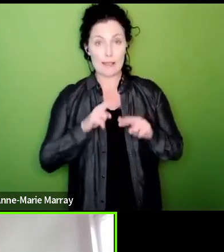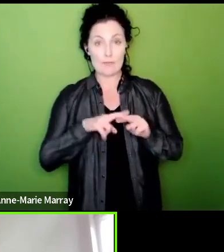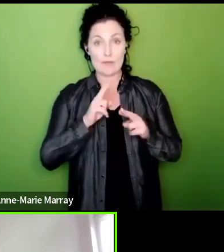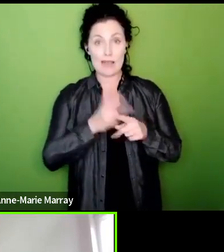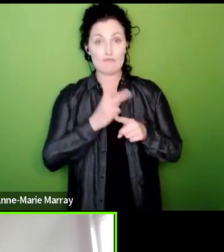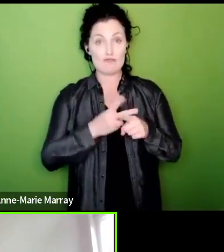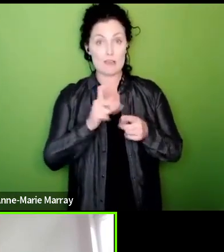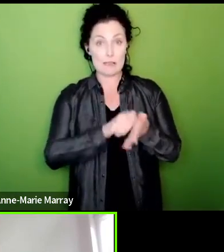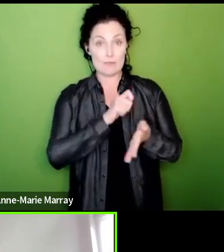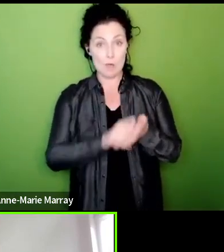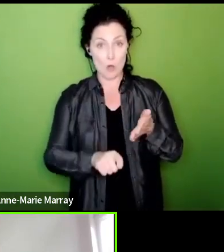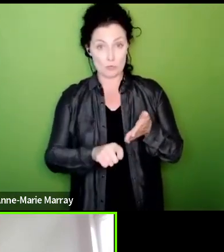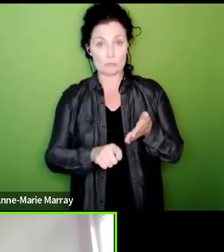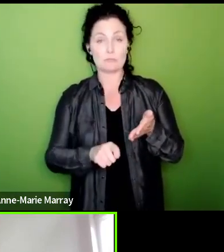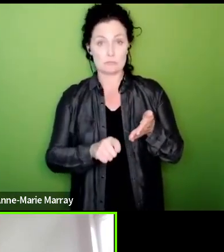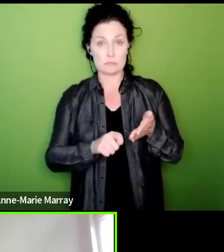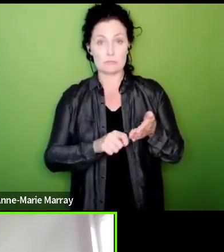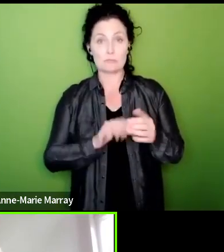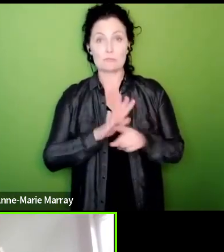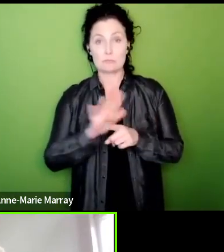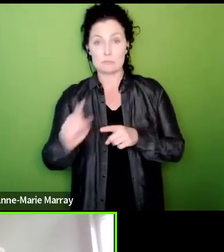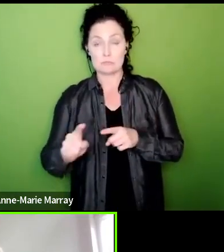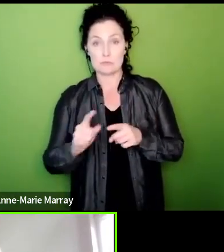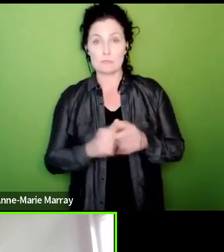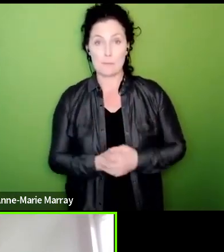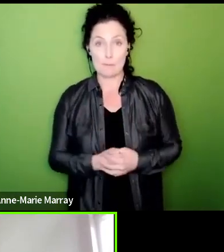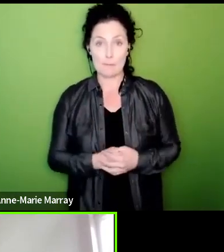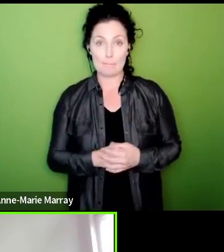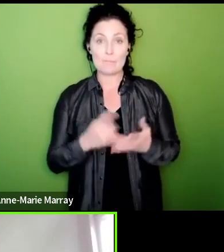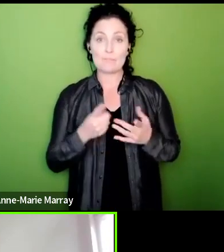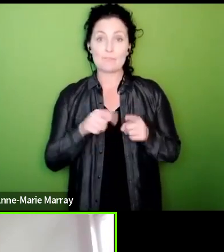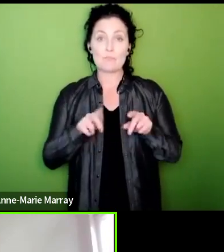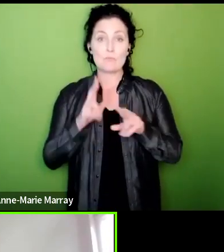our action alongside everybody else who deserves such better treatment and the government should